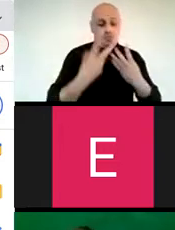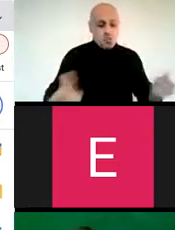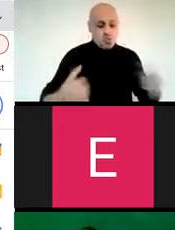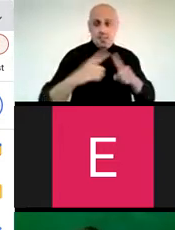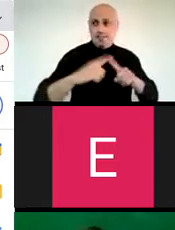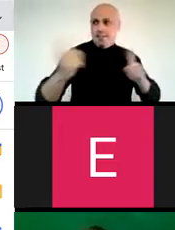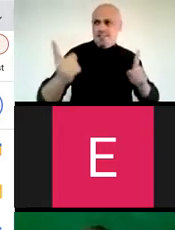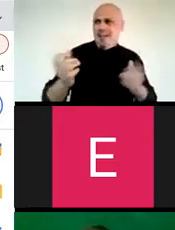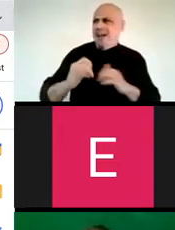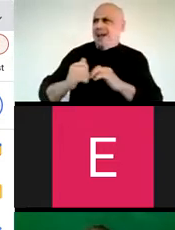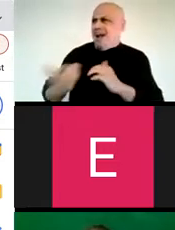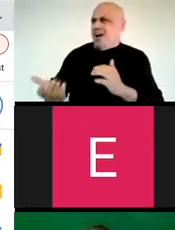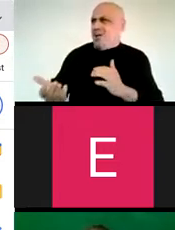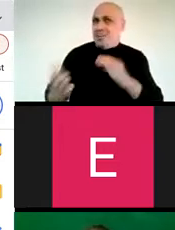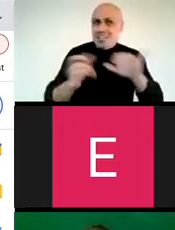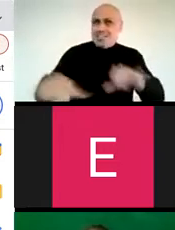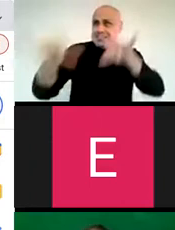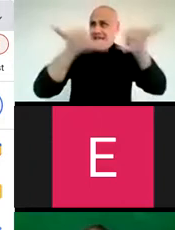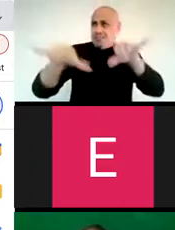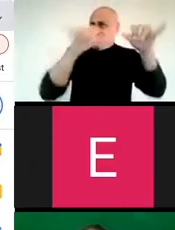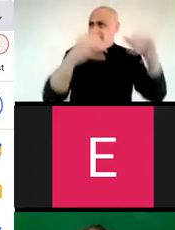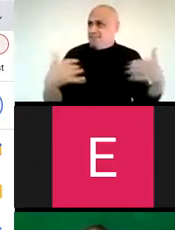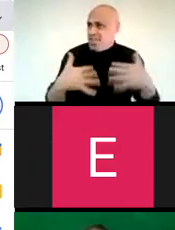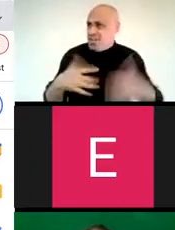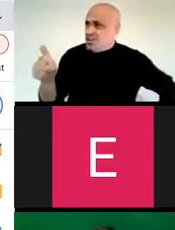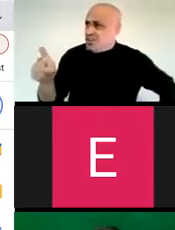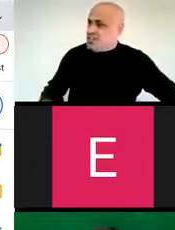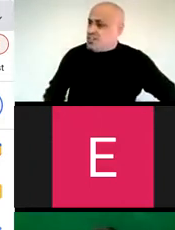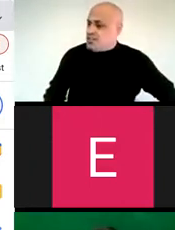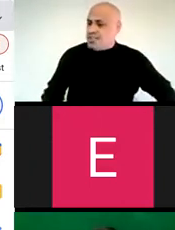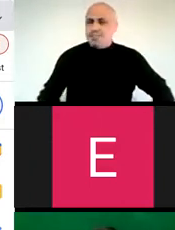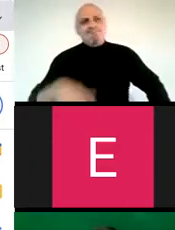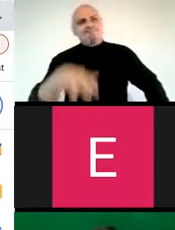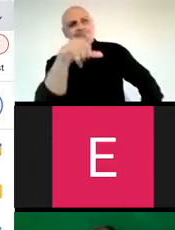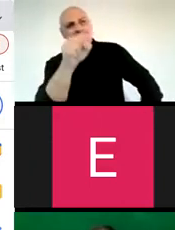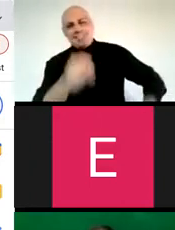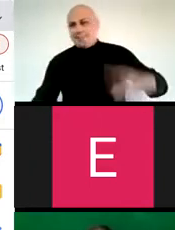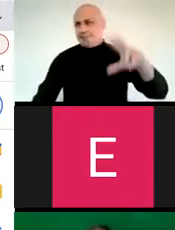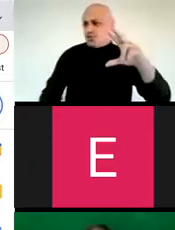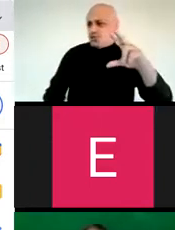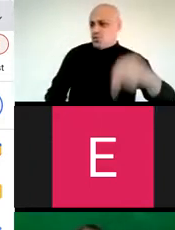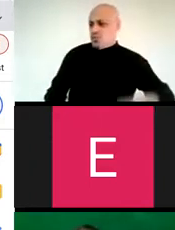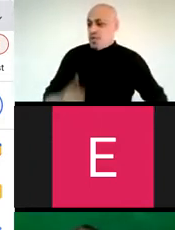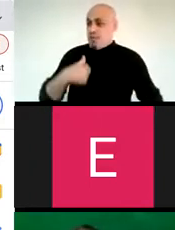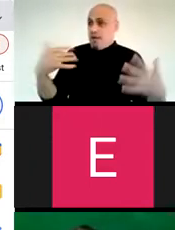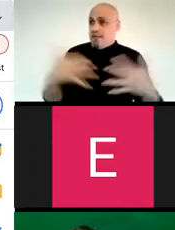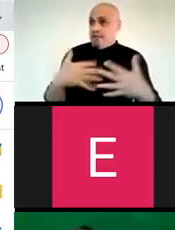your challenges had different solutions. How can that be? Is not all fear the same? Yes and no.